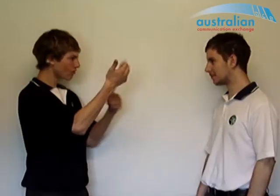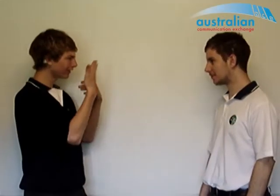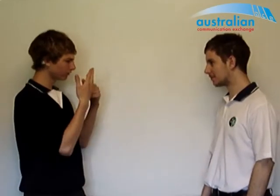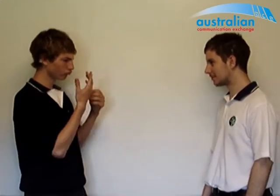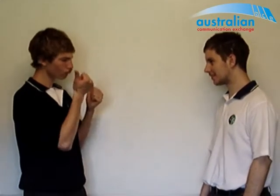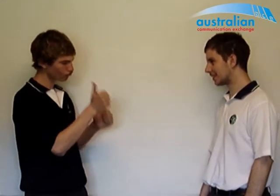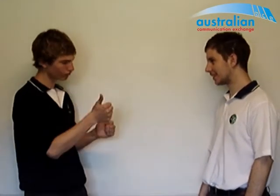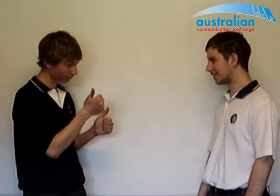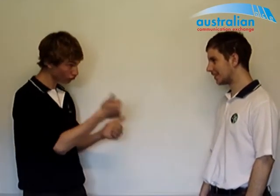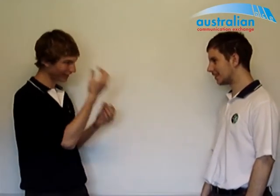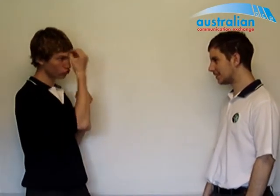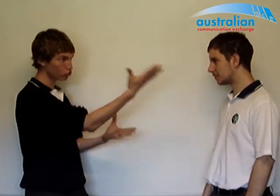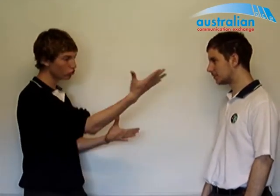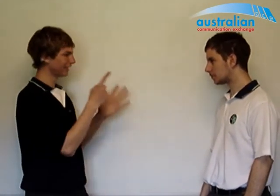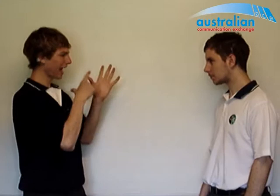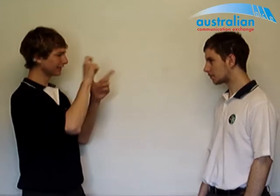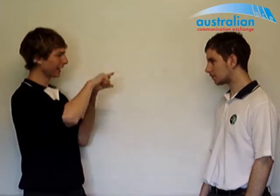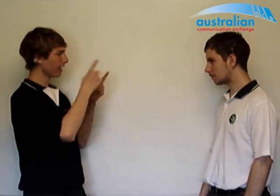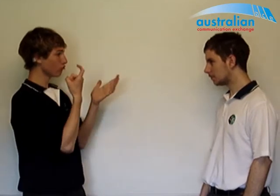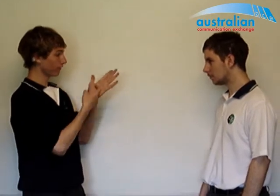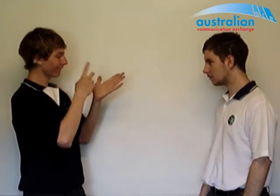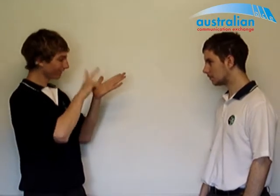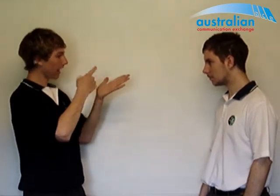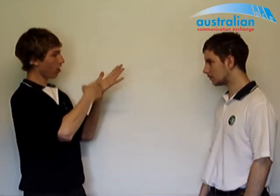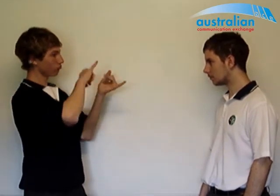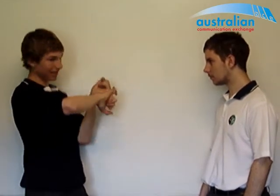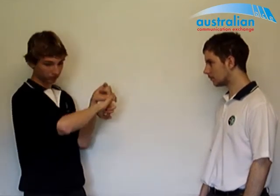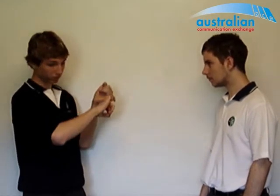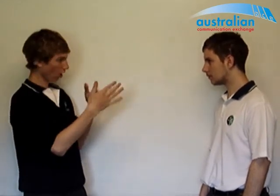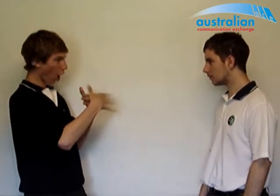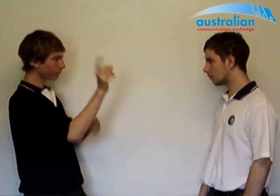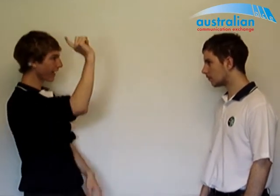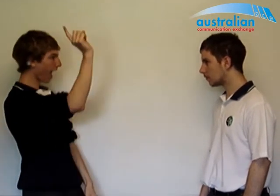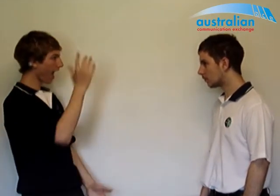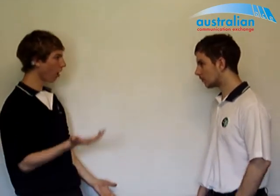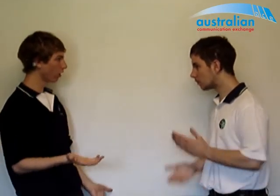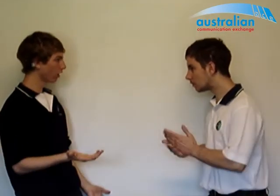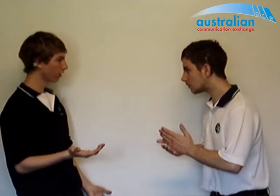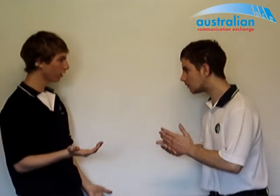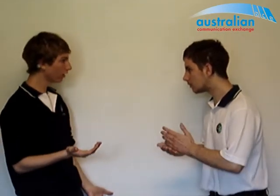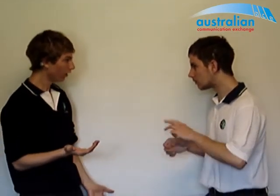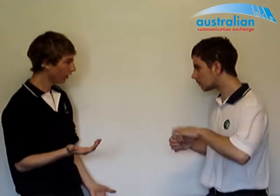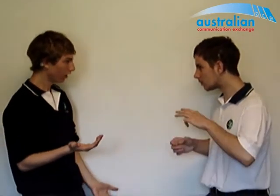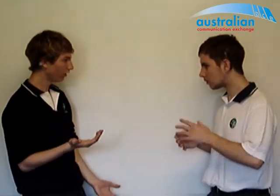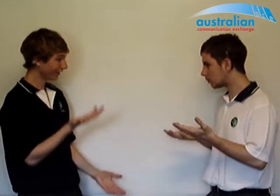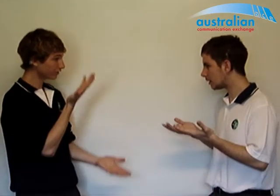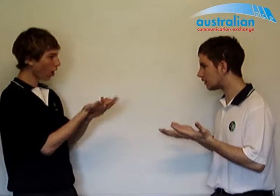Hey did you know ACE VRS is open now!? Really? Wow! How do you access it?